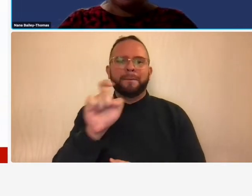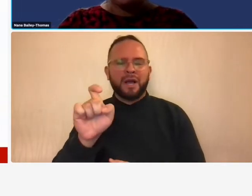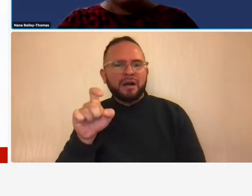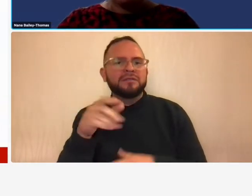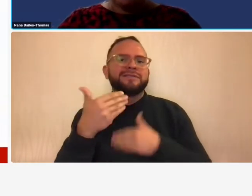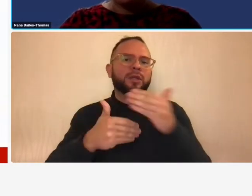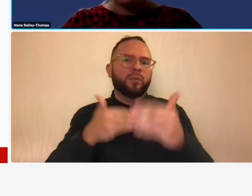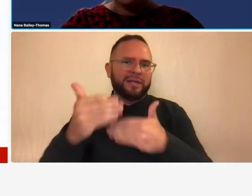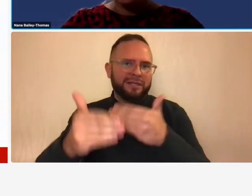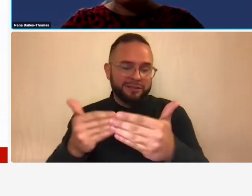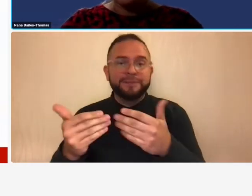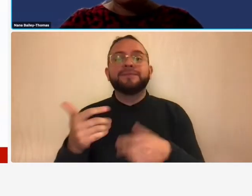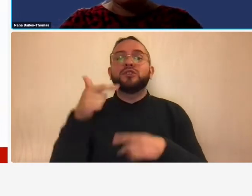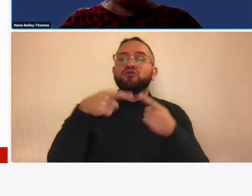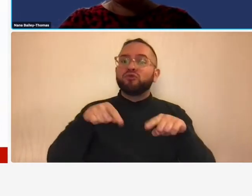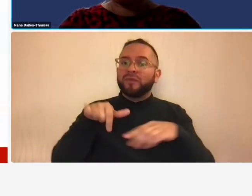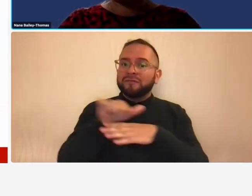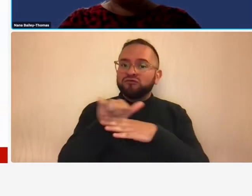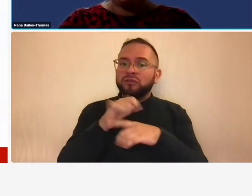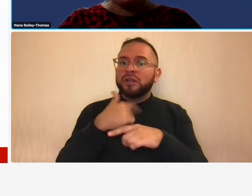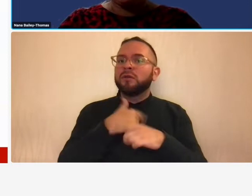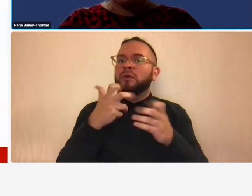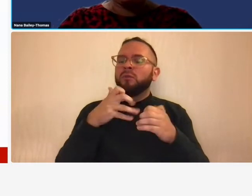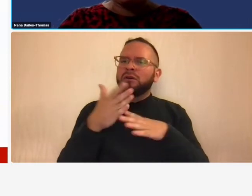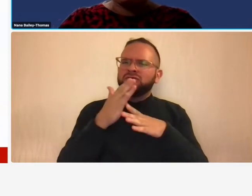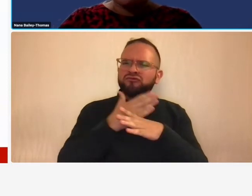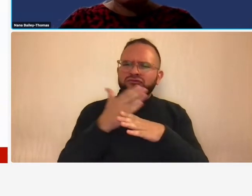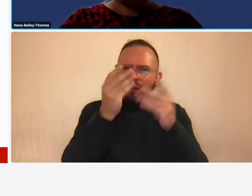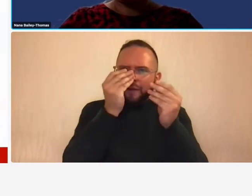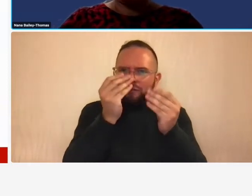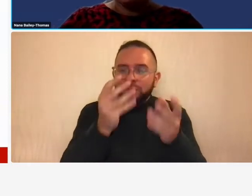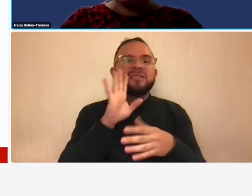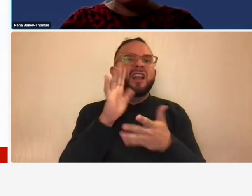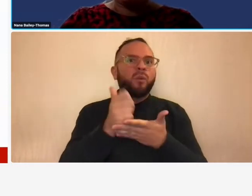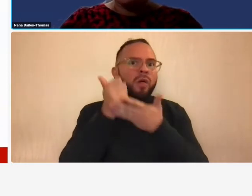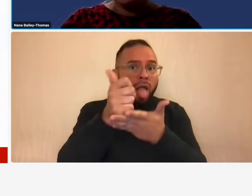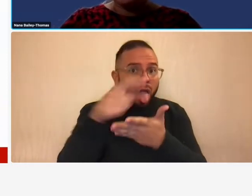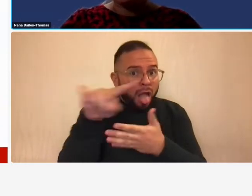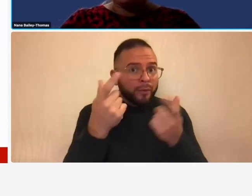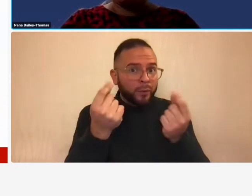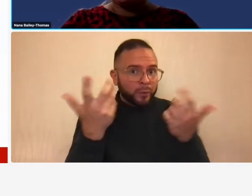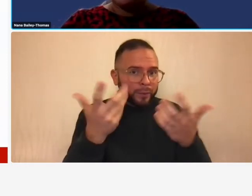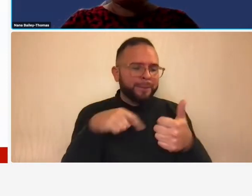we want to share information which helps you too number one learn what it takes to be compliant